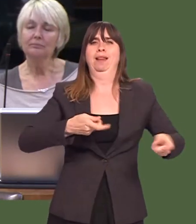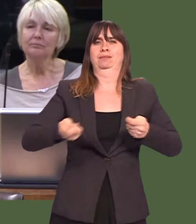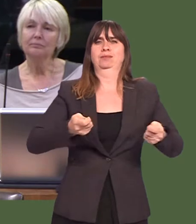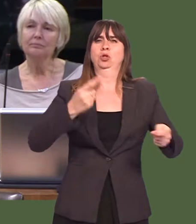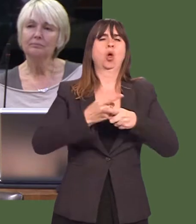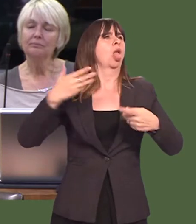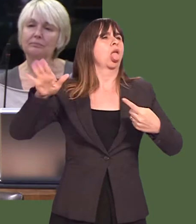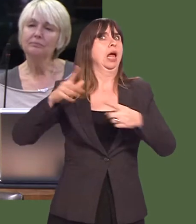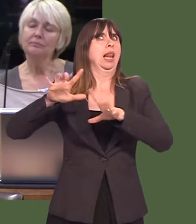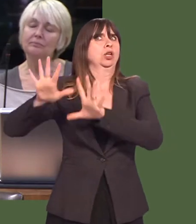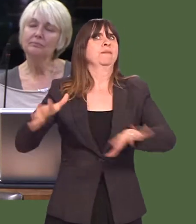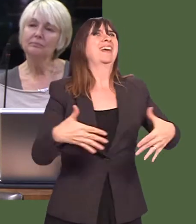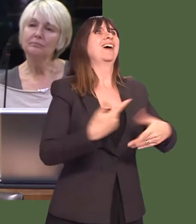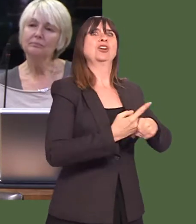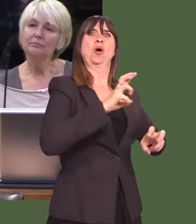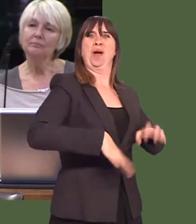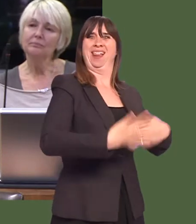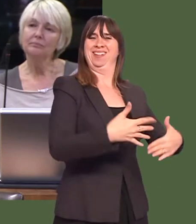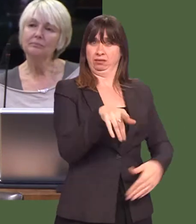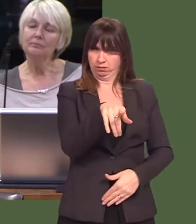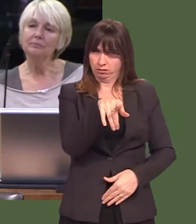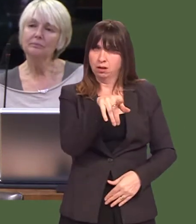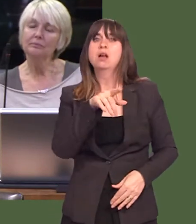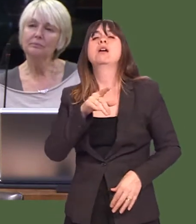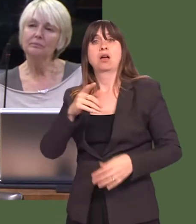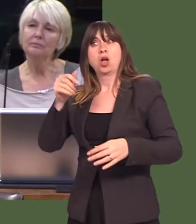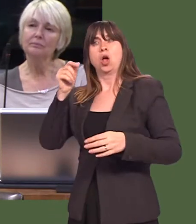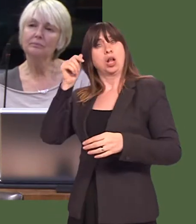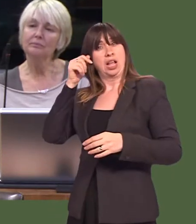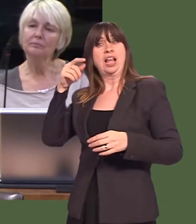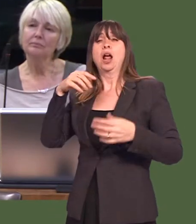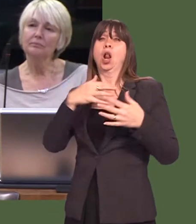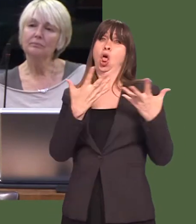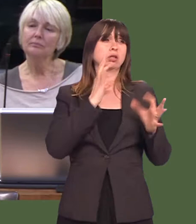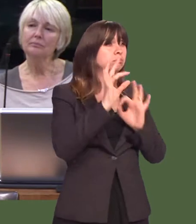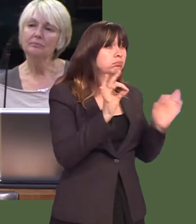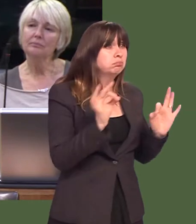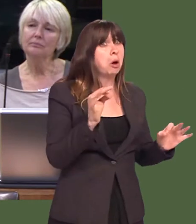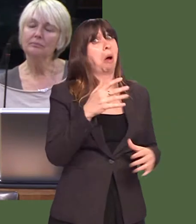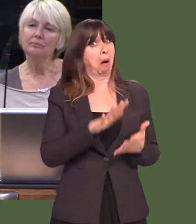Therefore, then, if you lose this election in Wales, as many polls are suggesting that